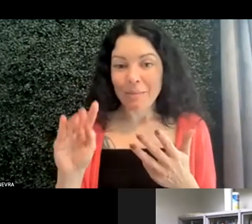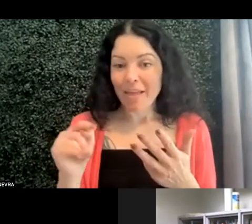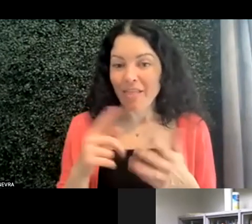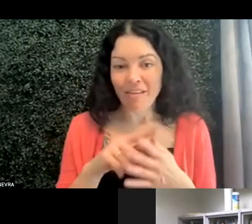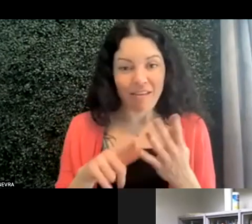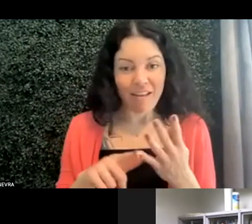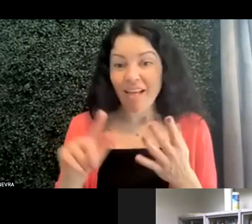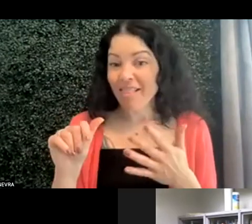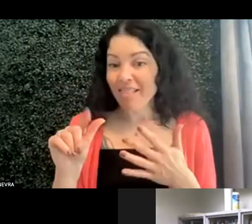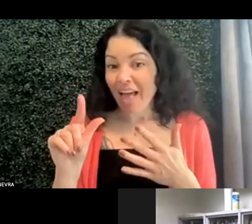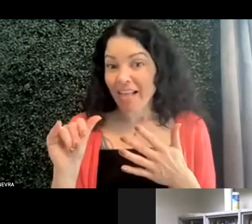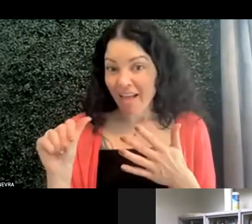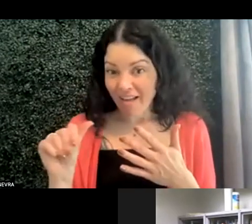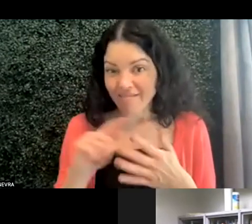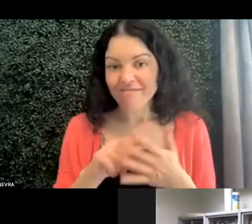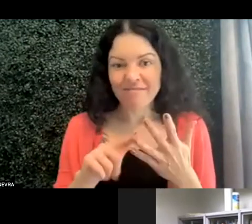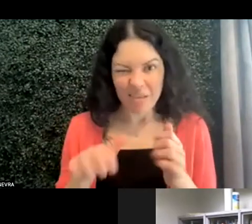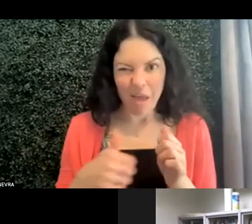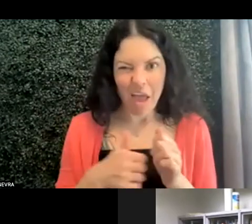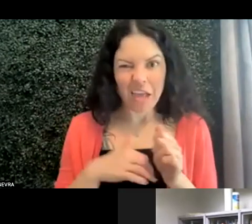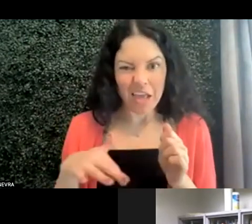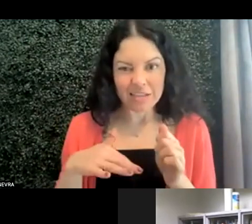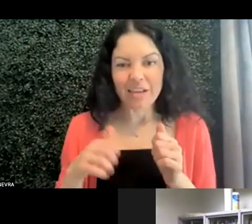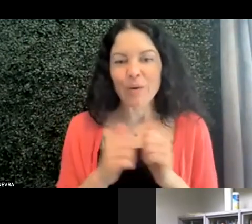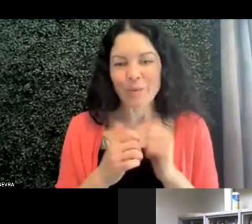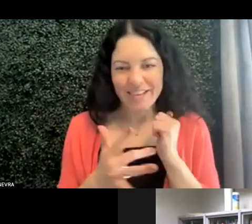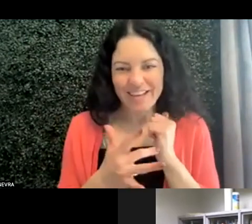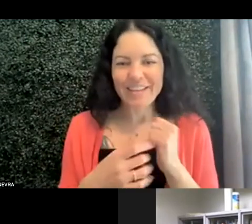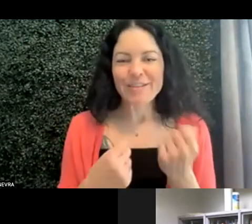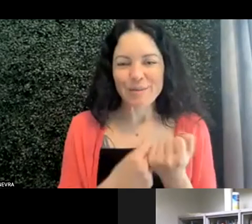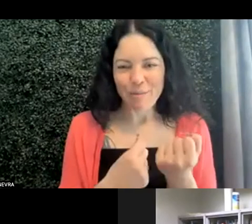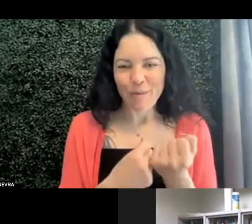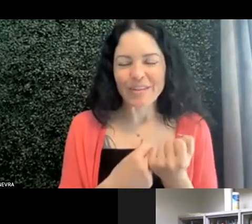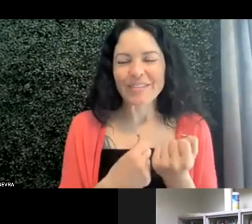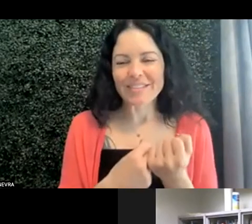Layla on the back end in particular, with tech and support in a variety of ways.